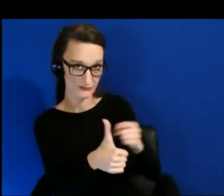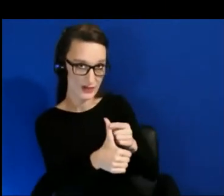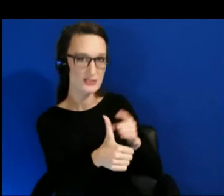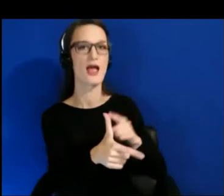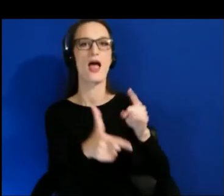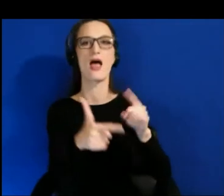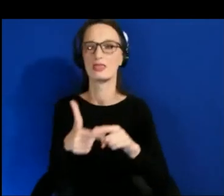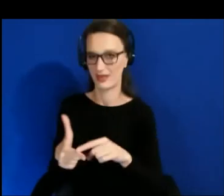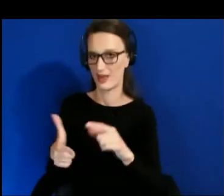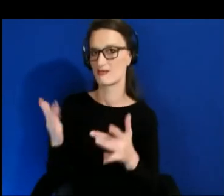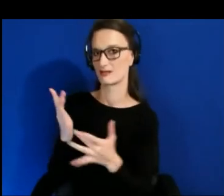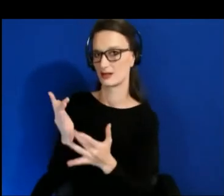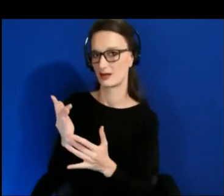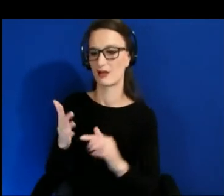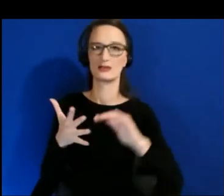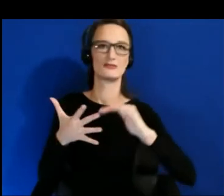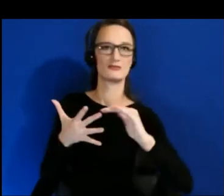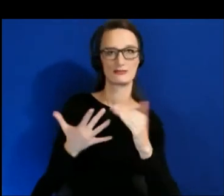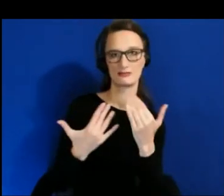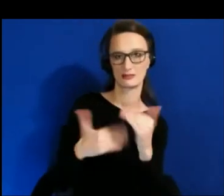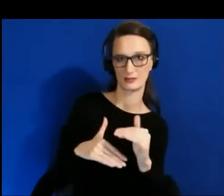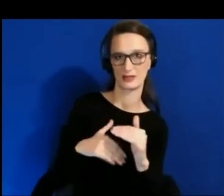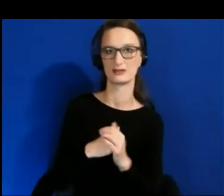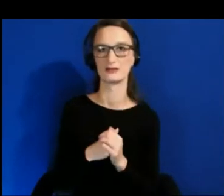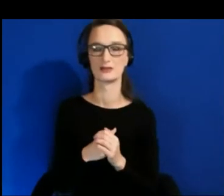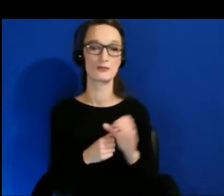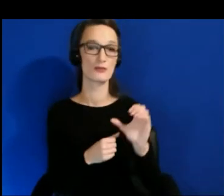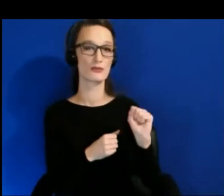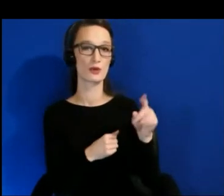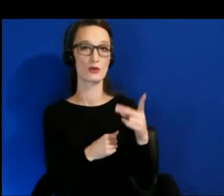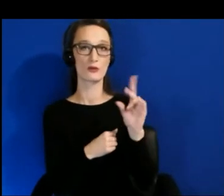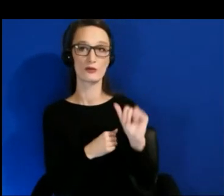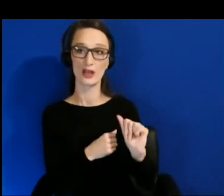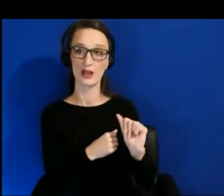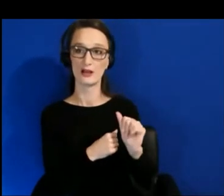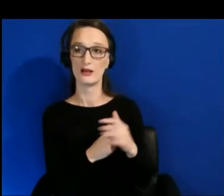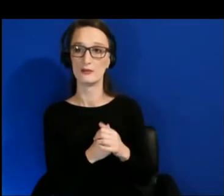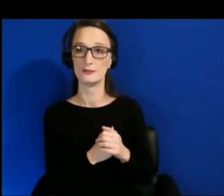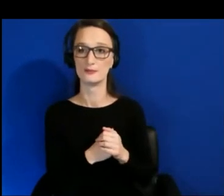Sophia, I would love to hear your thoughts? I completely agree with what everybody else is saying.